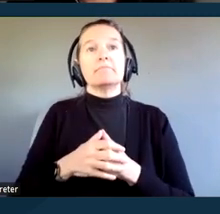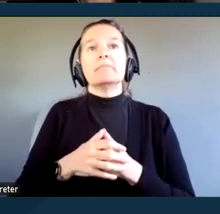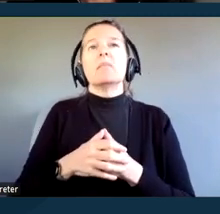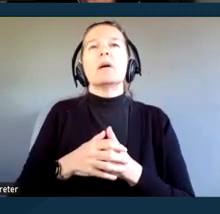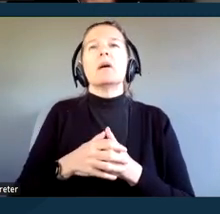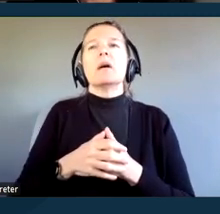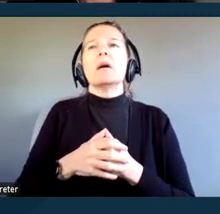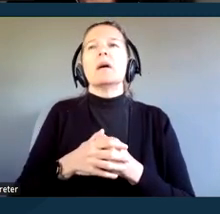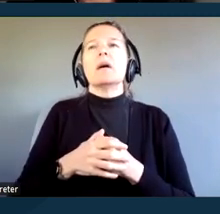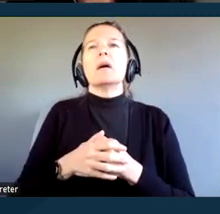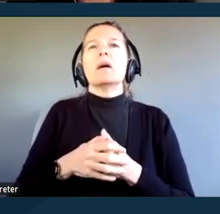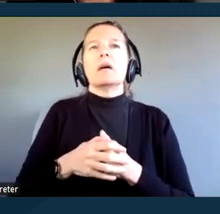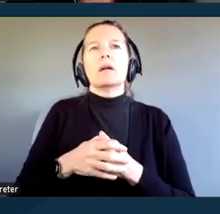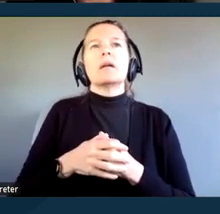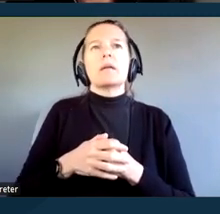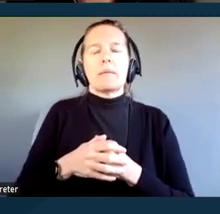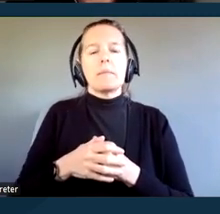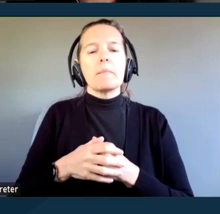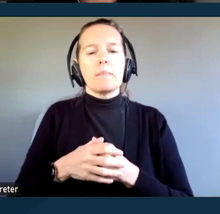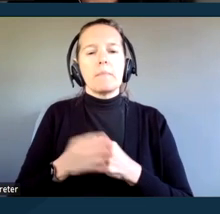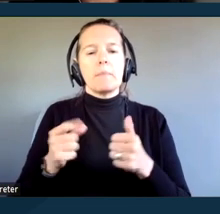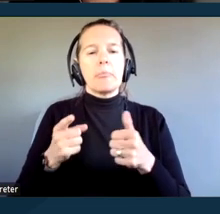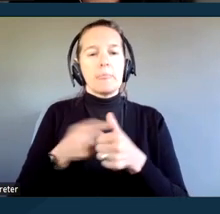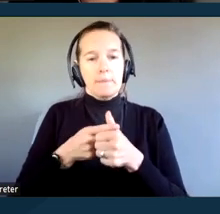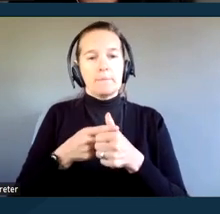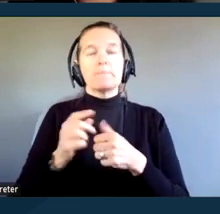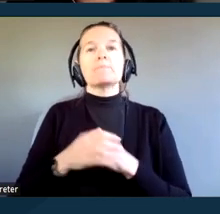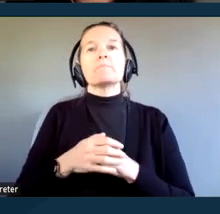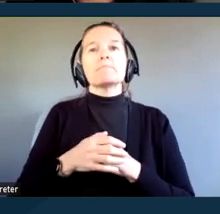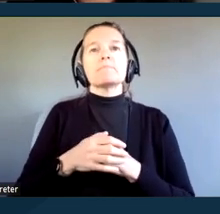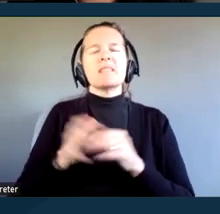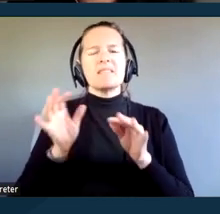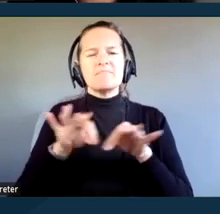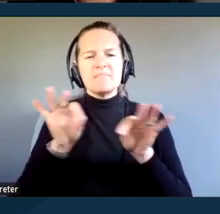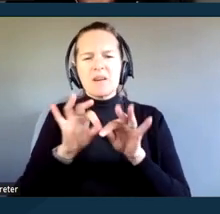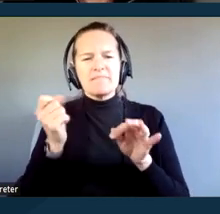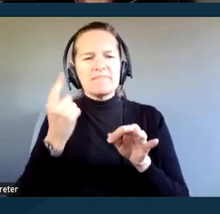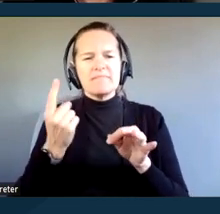So first, it's important to understand why access to the court is particularly important